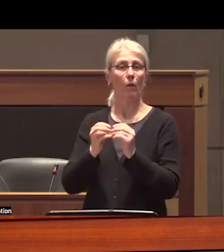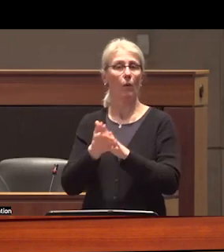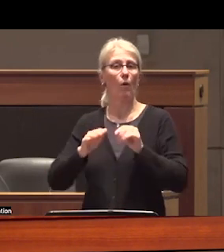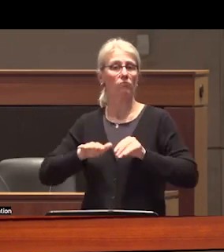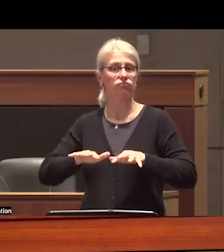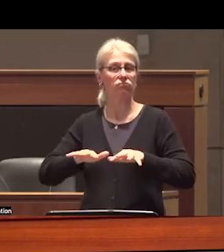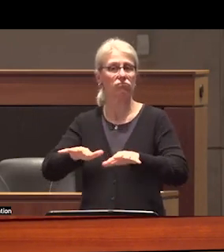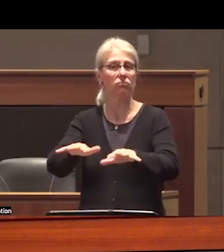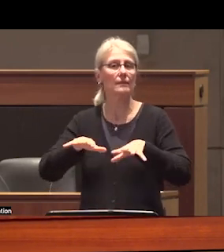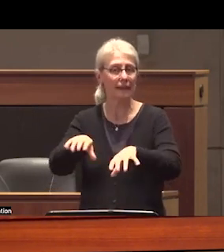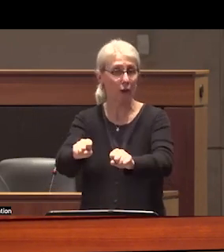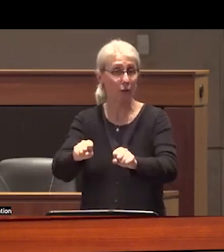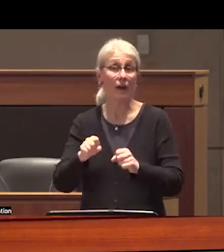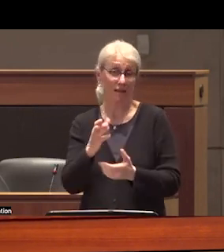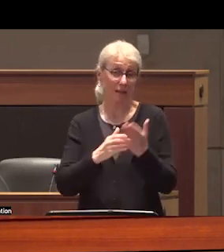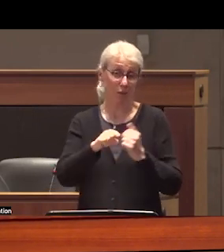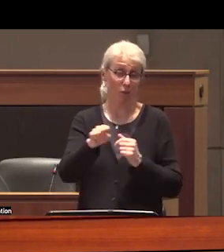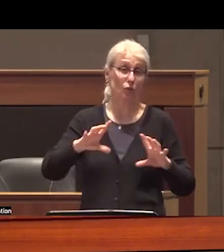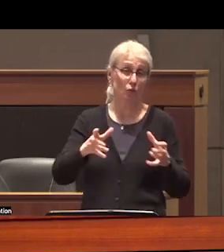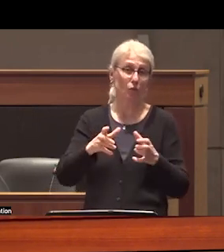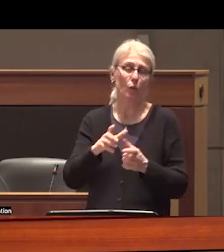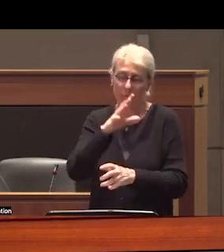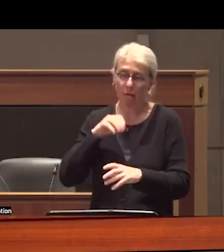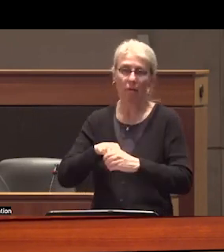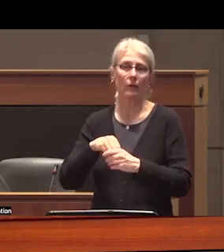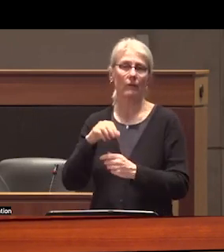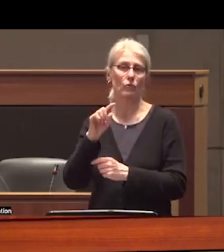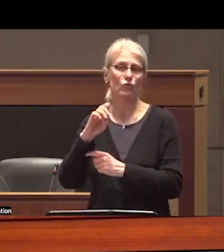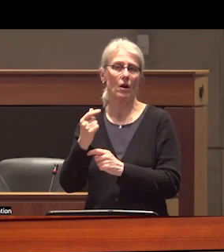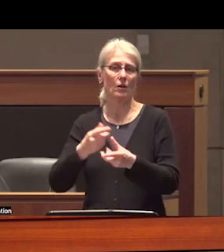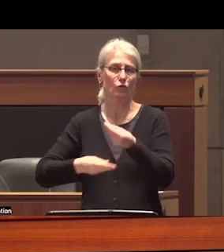the fact that some of these groups are cartels who are embedded in the drug trade conflicts between